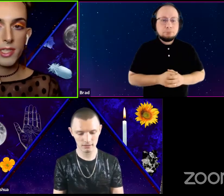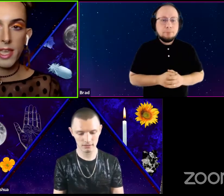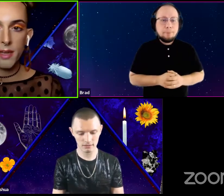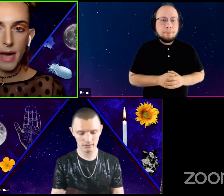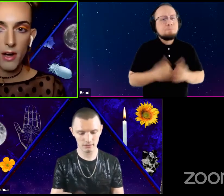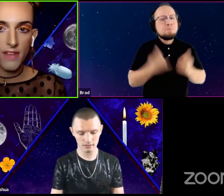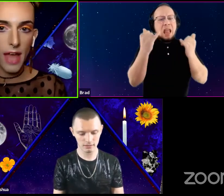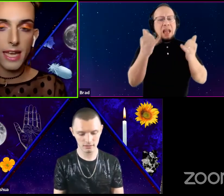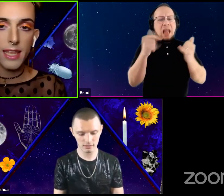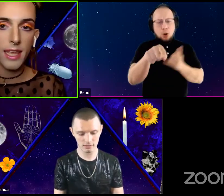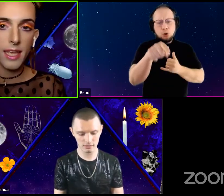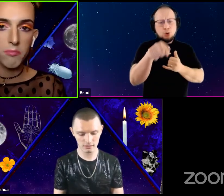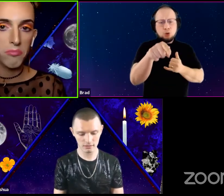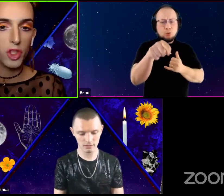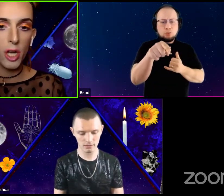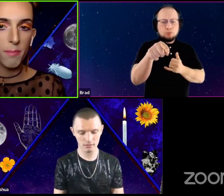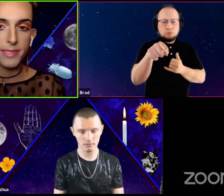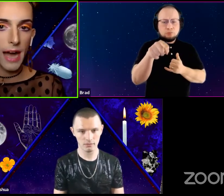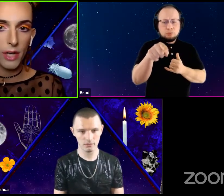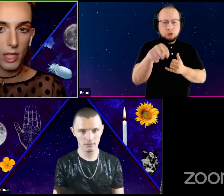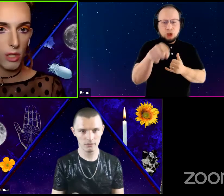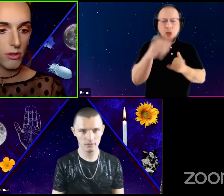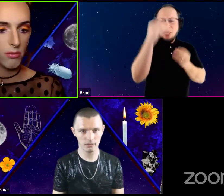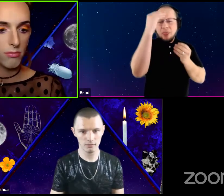just think about if anything jumps out at you.